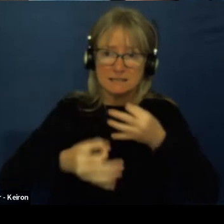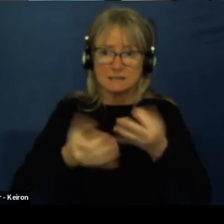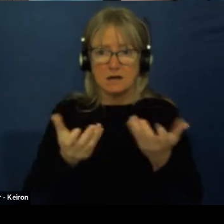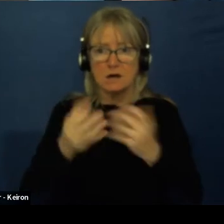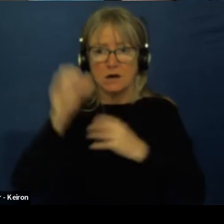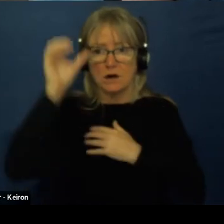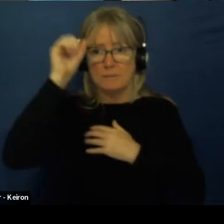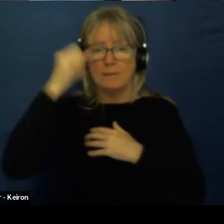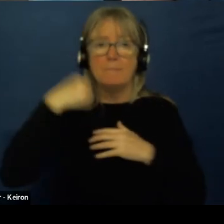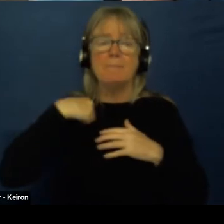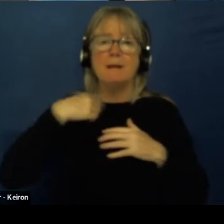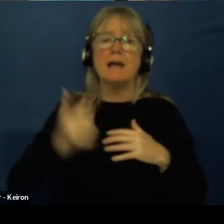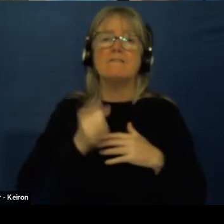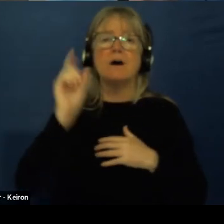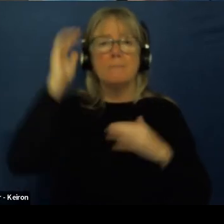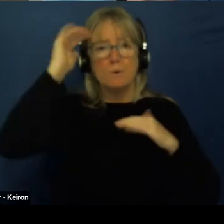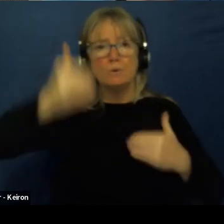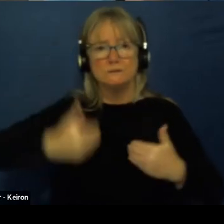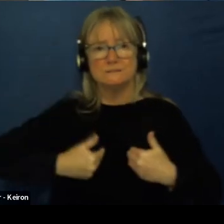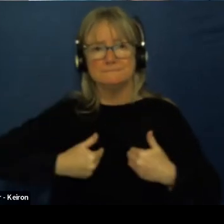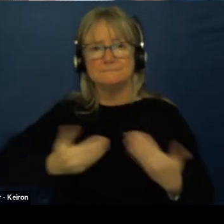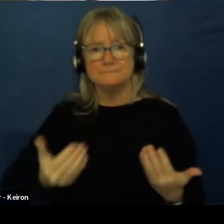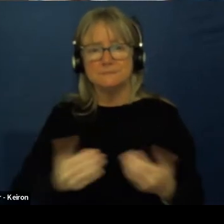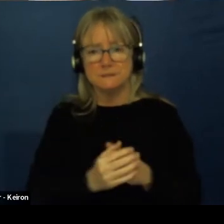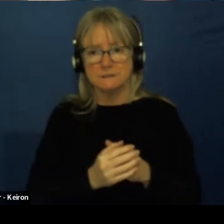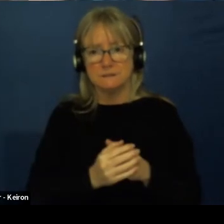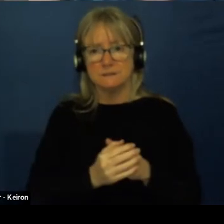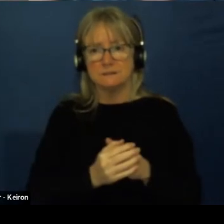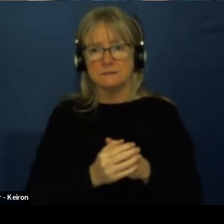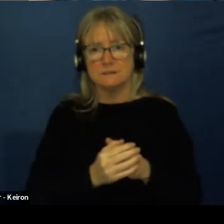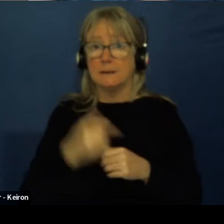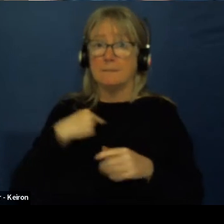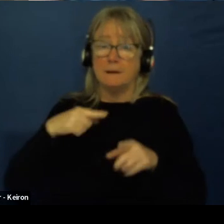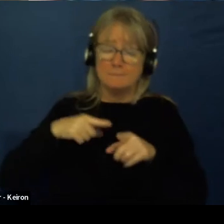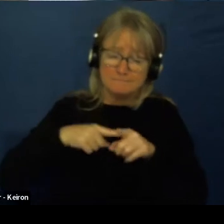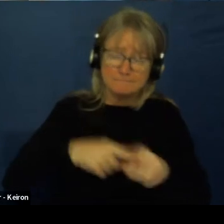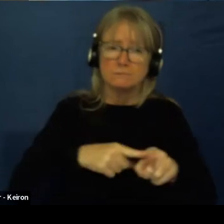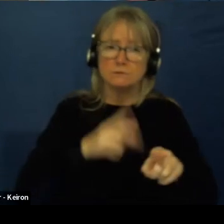So folks I am autistic. and I am very routine based.